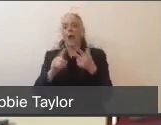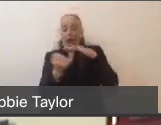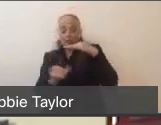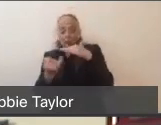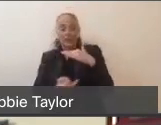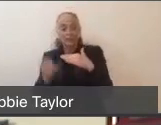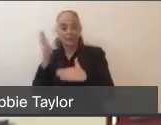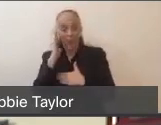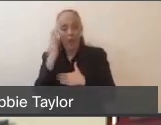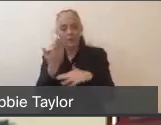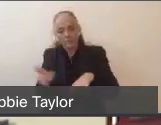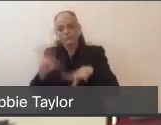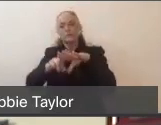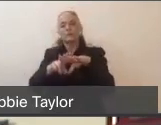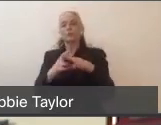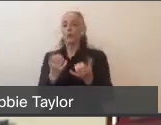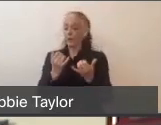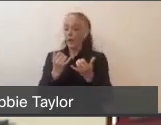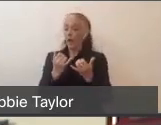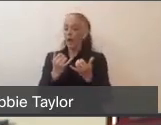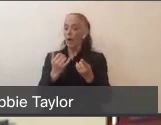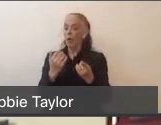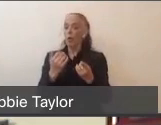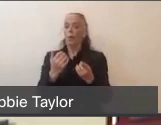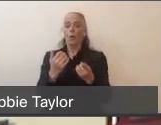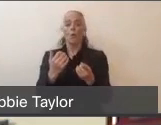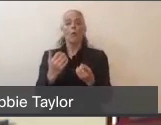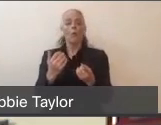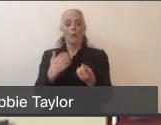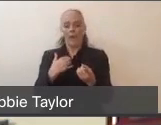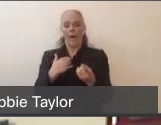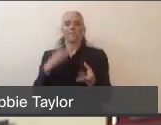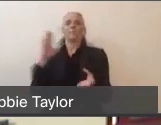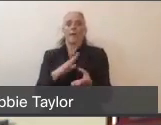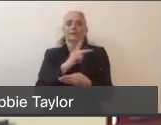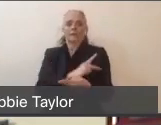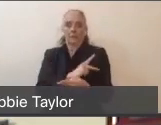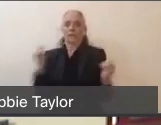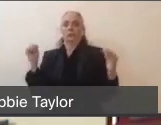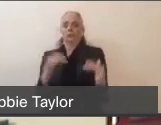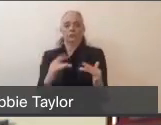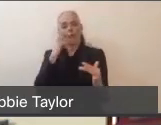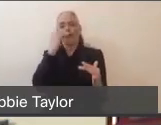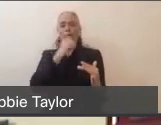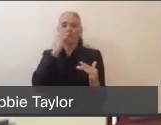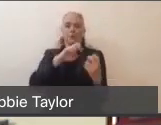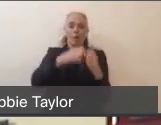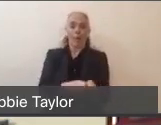we are seeing historic lows for patients census, so that's really setting us up well for a surge that we may have.